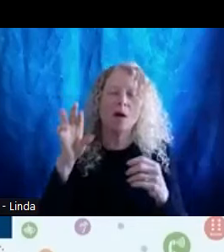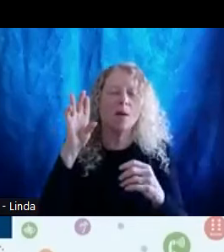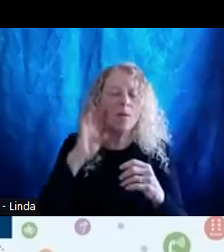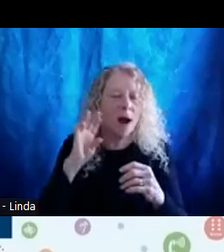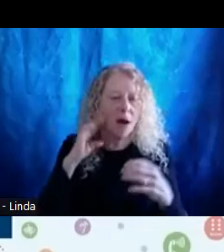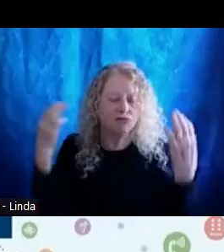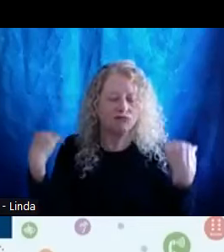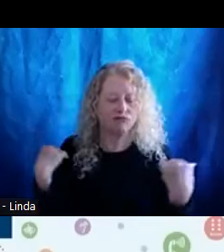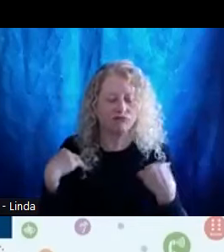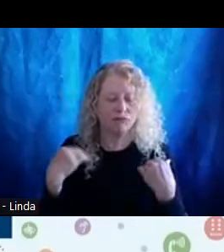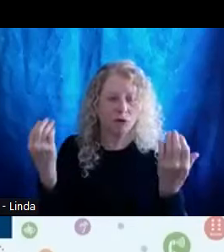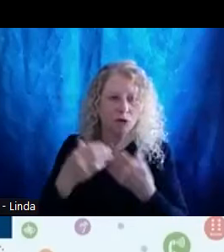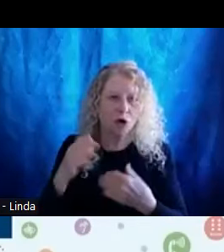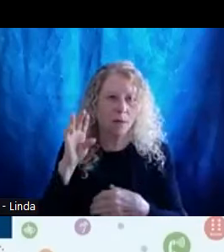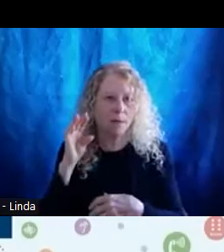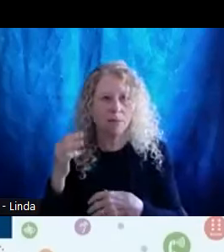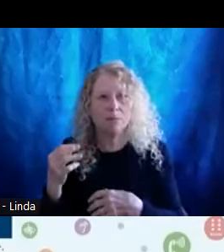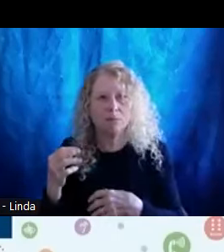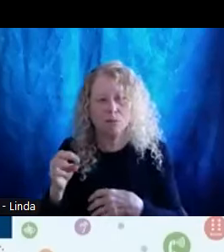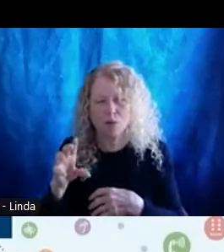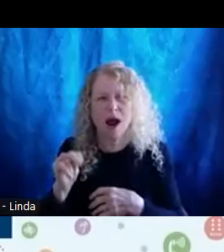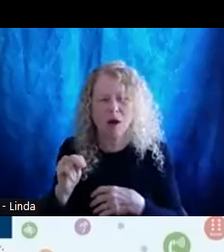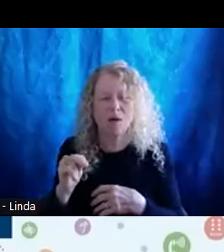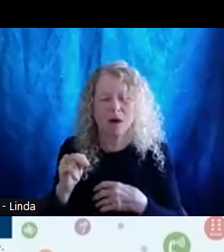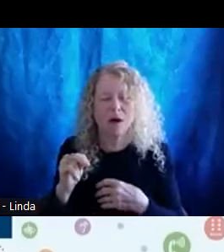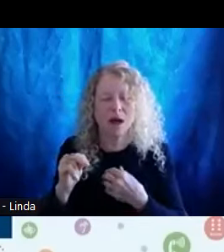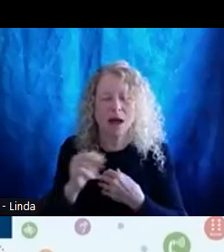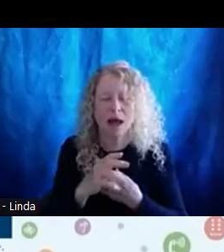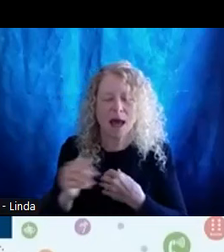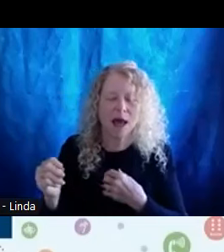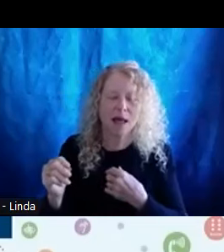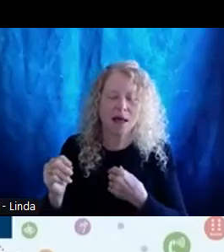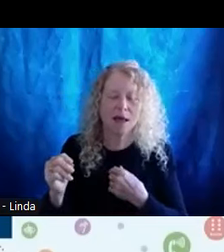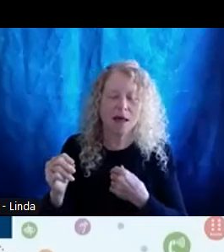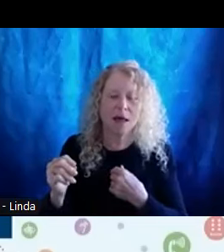dark brown hair and a red red pink